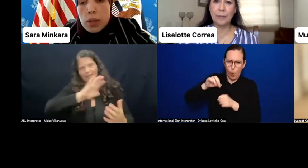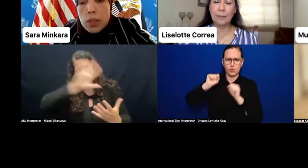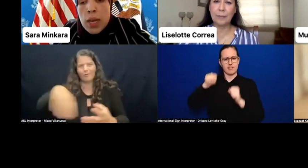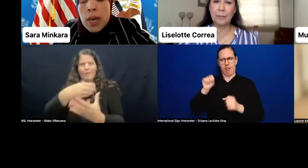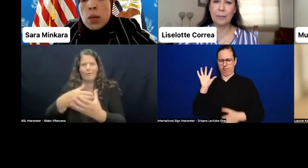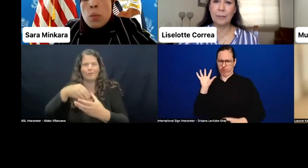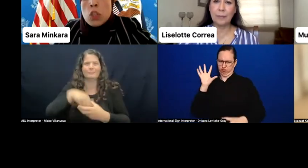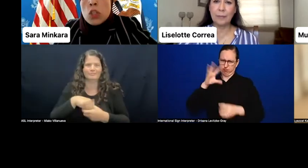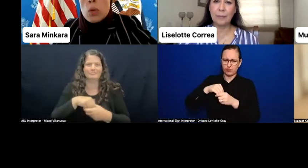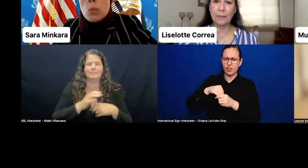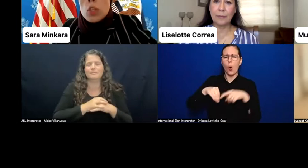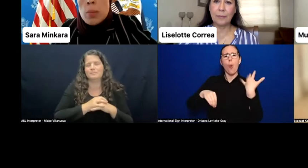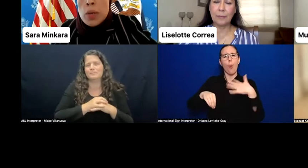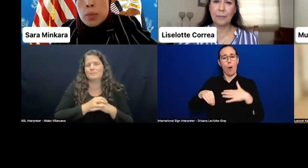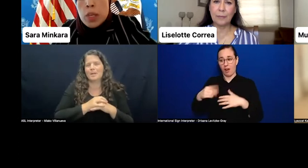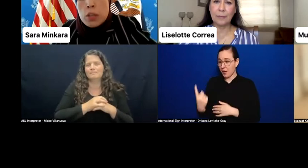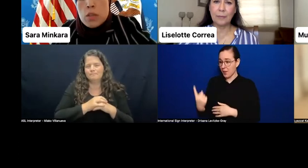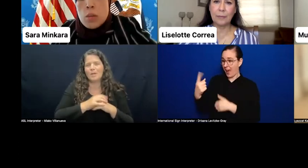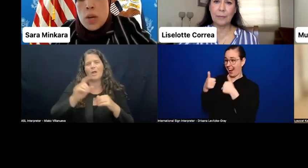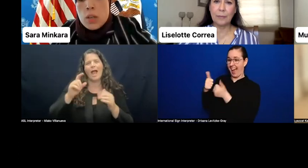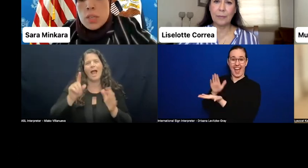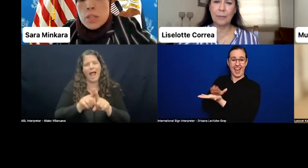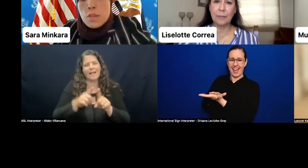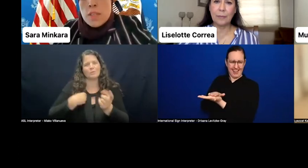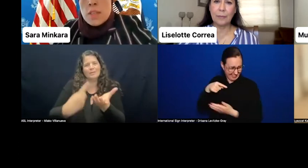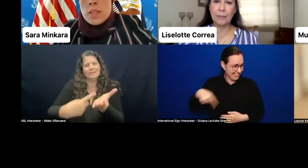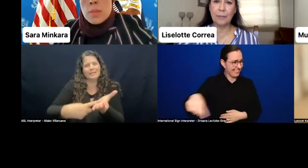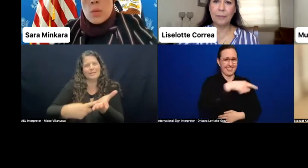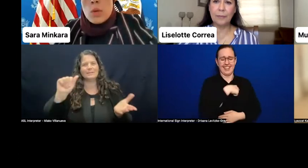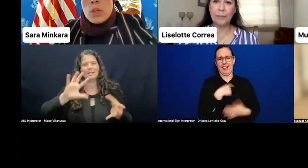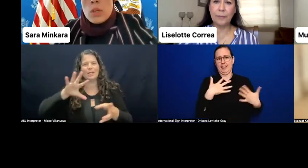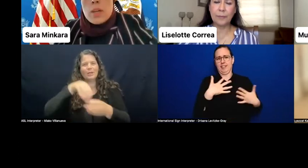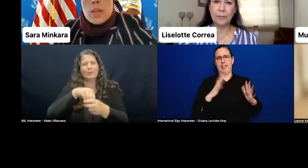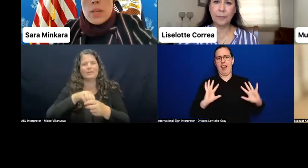How do we make sure when we're talking about disability inclusive democracy-- there's a phrase in the disability world